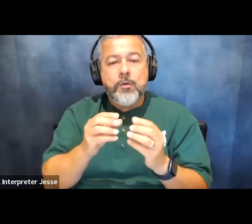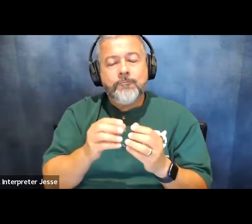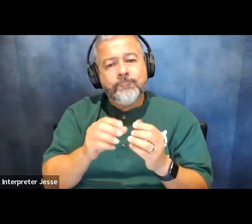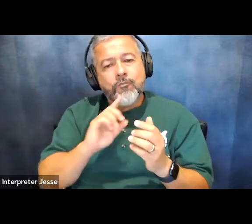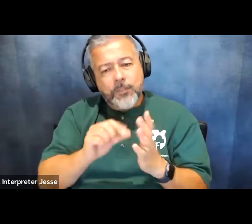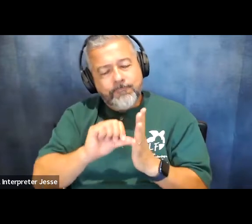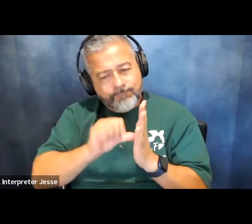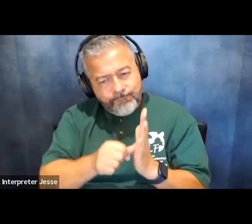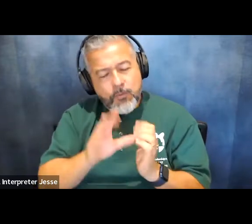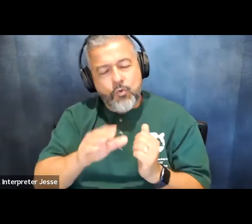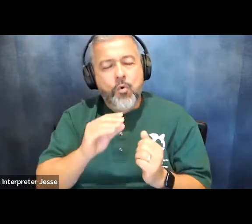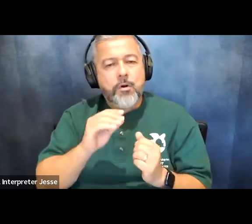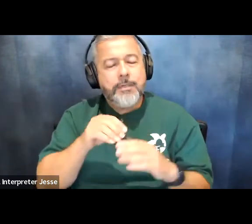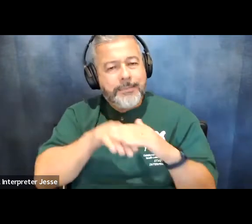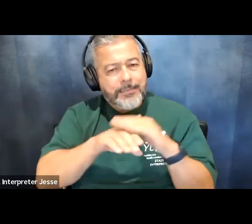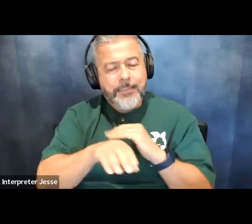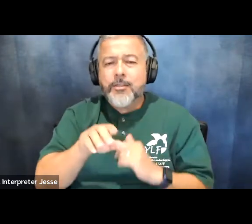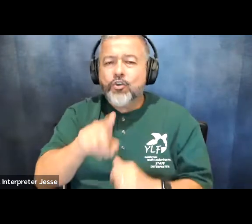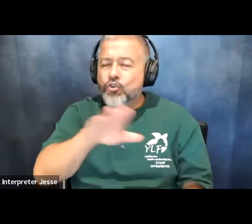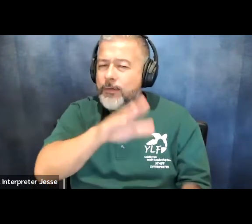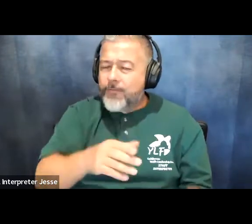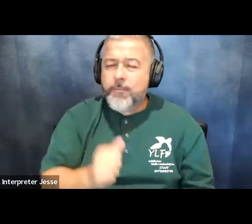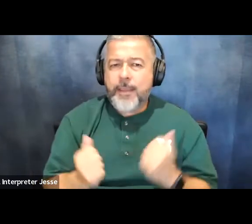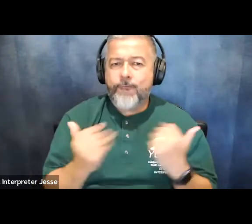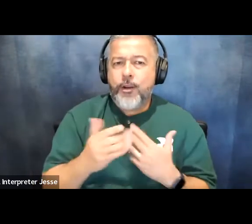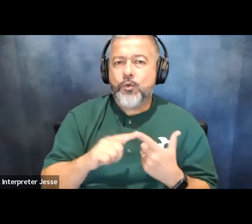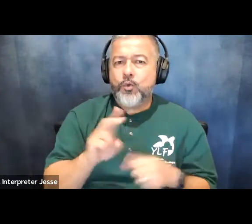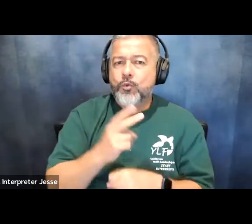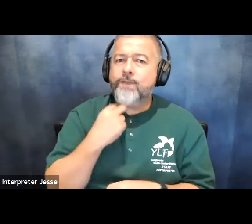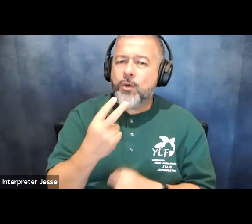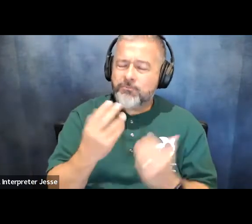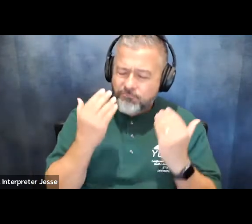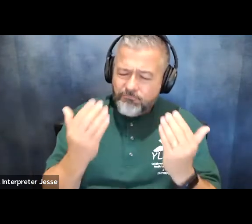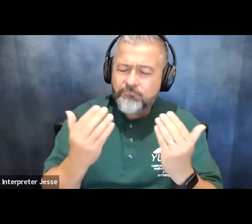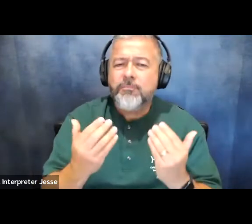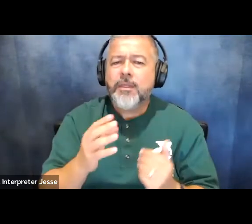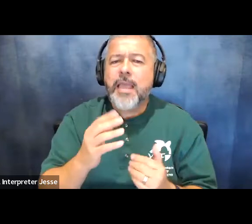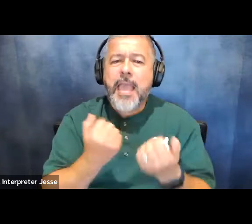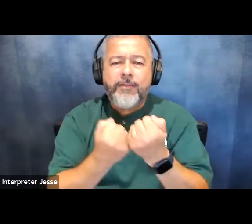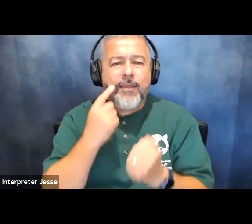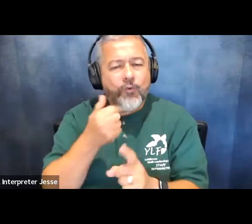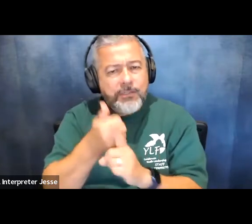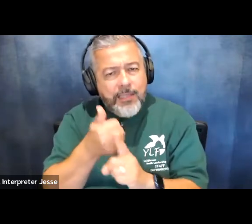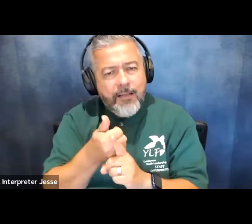never be afraid to use your voice to advocate for yourself and your needs or to advocate for others